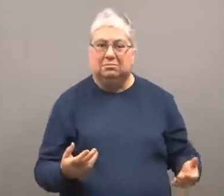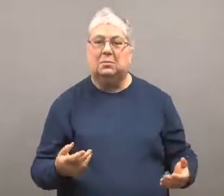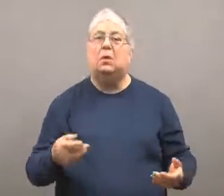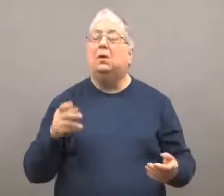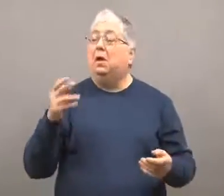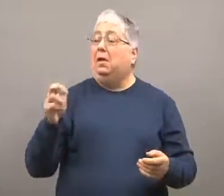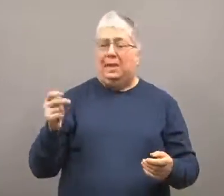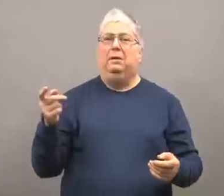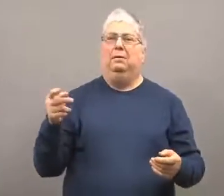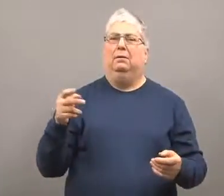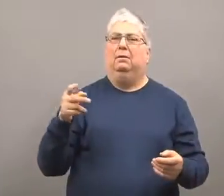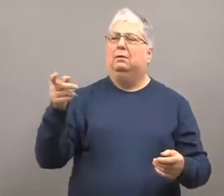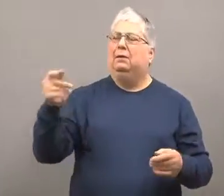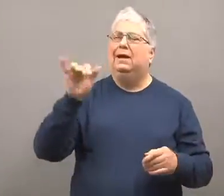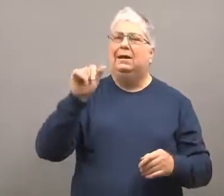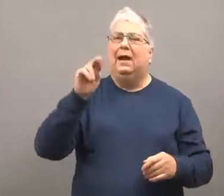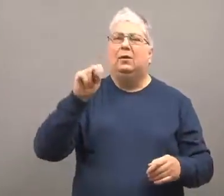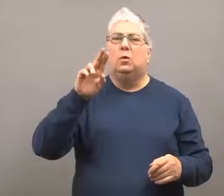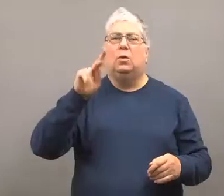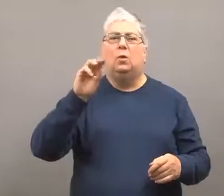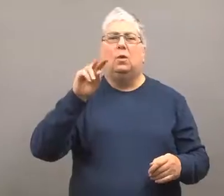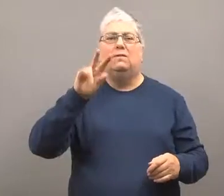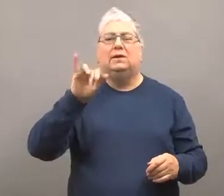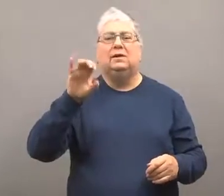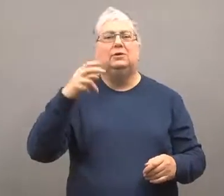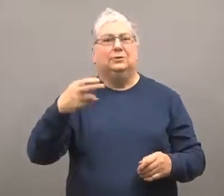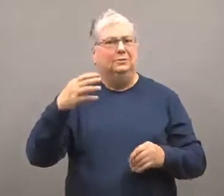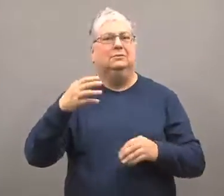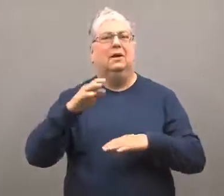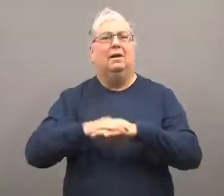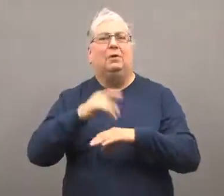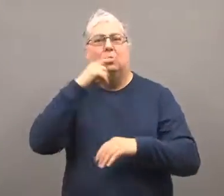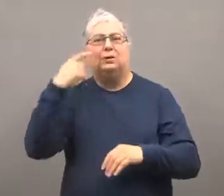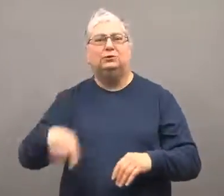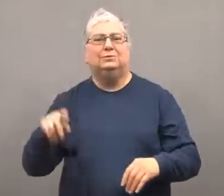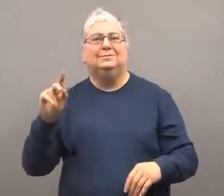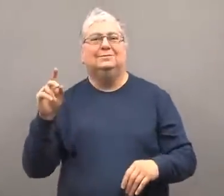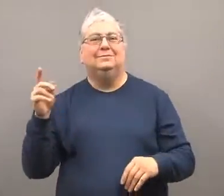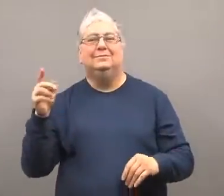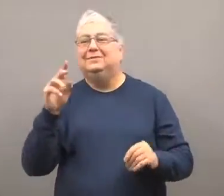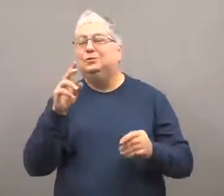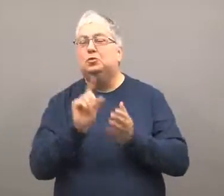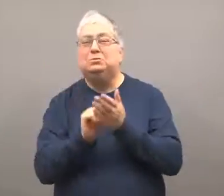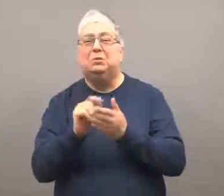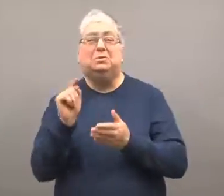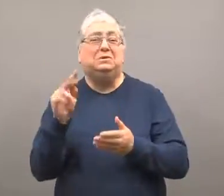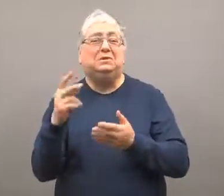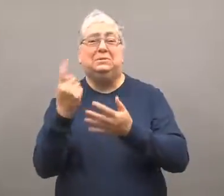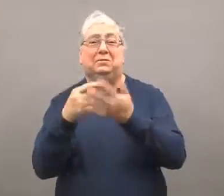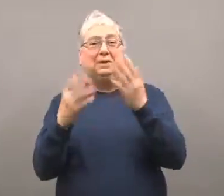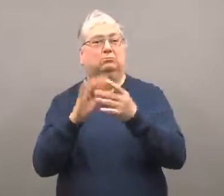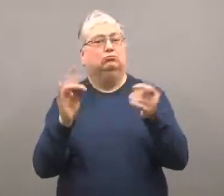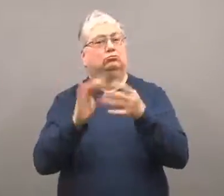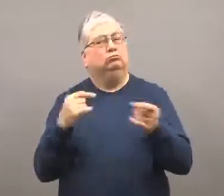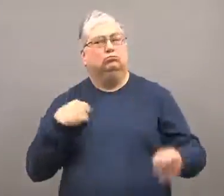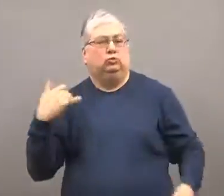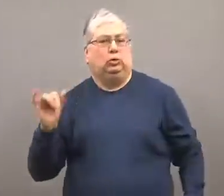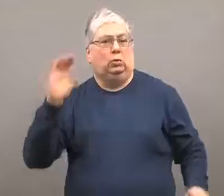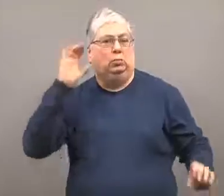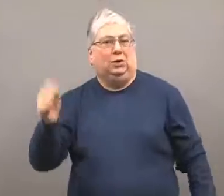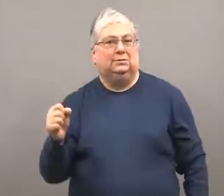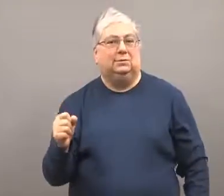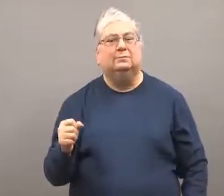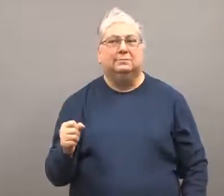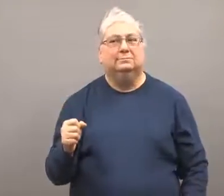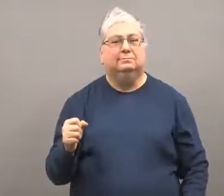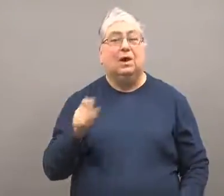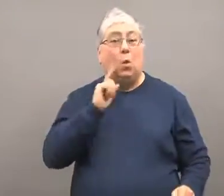Yanukovych then appeared in Russian media insisting he was still president.